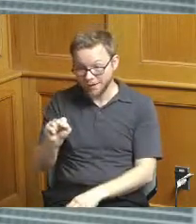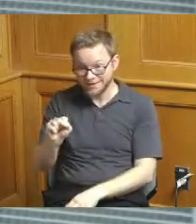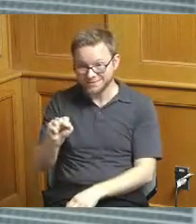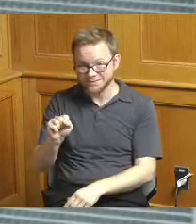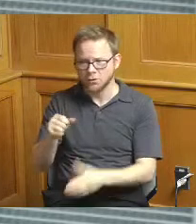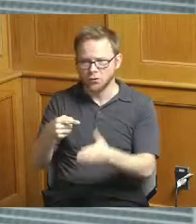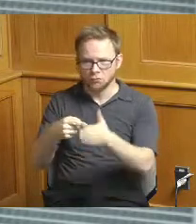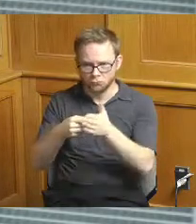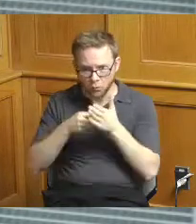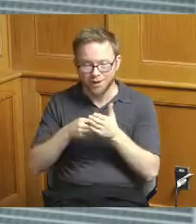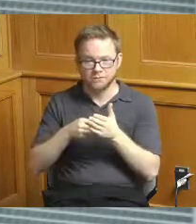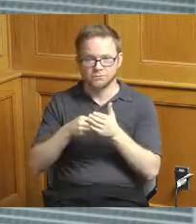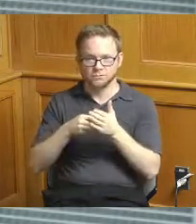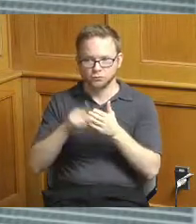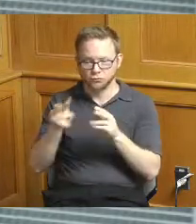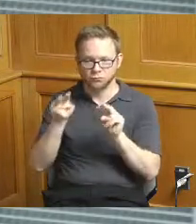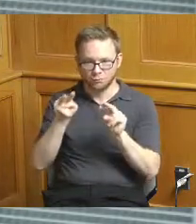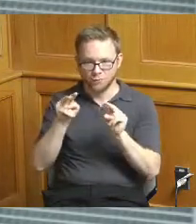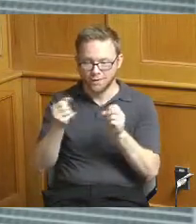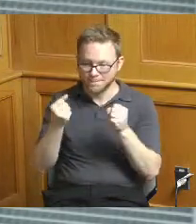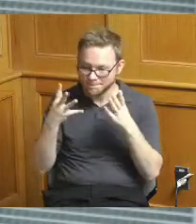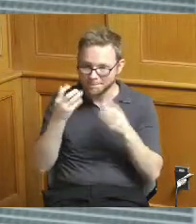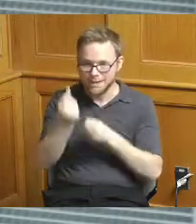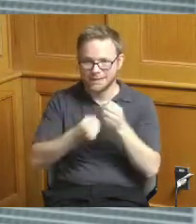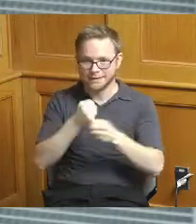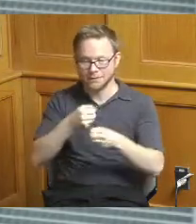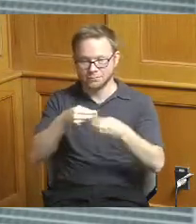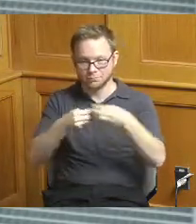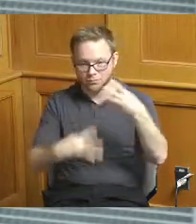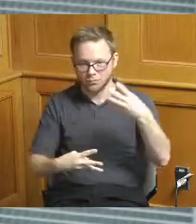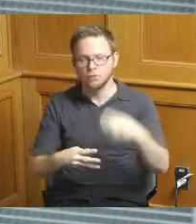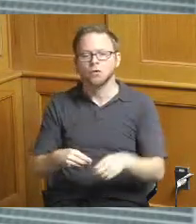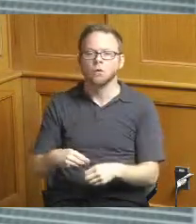when we discuss a like wet weather program that might be a 10-year horizon that we're